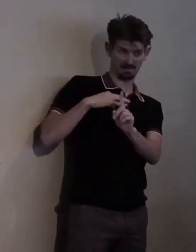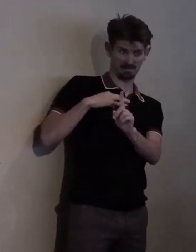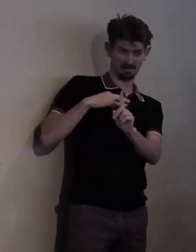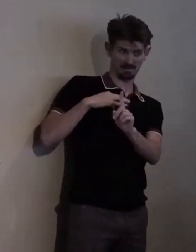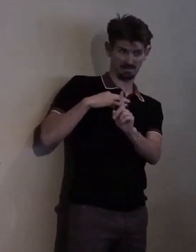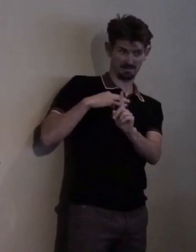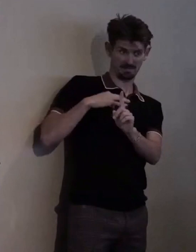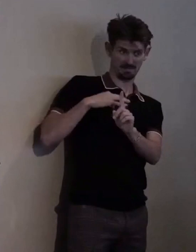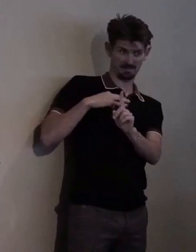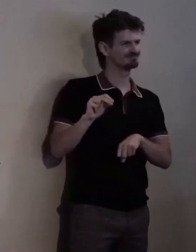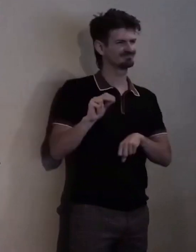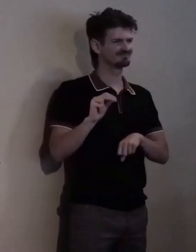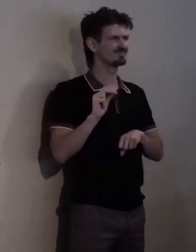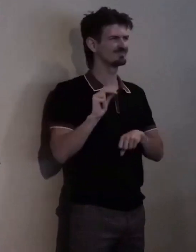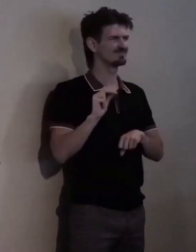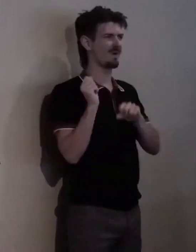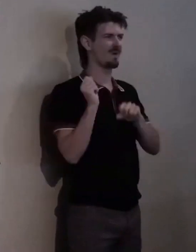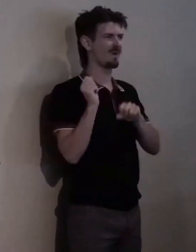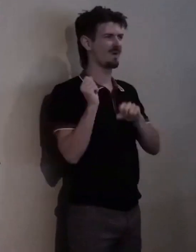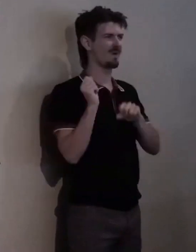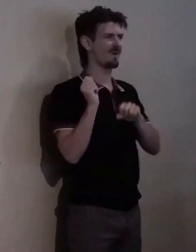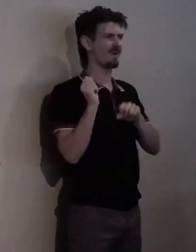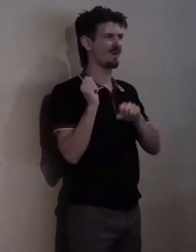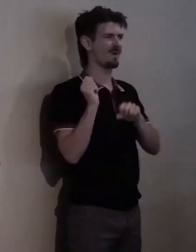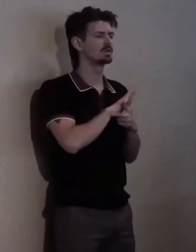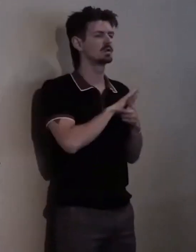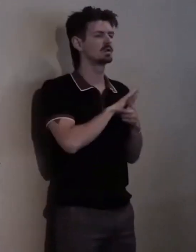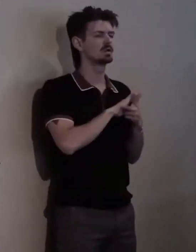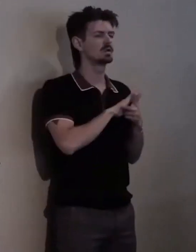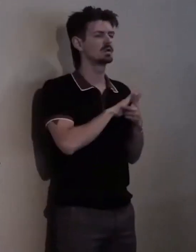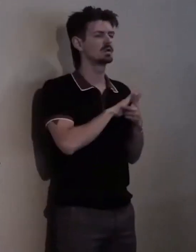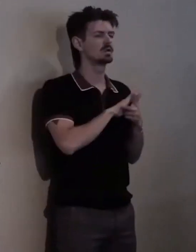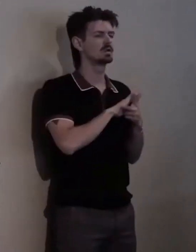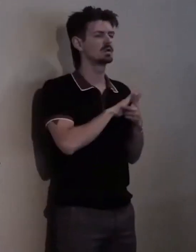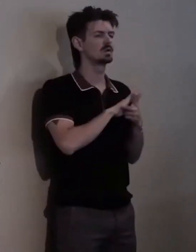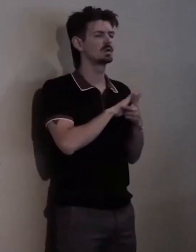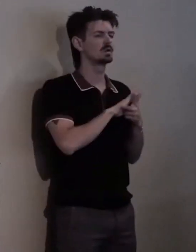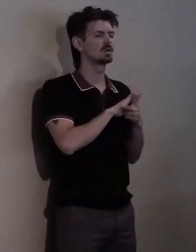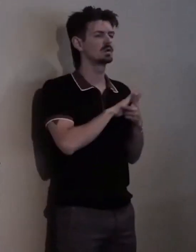Here are three ways that CCD... CCDC has done its epic historical work.